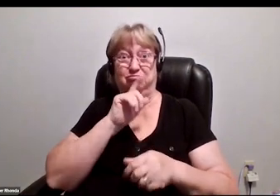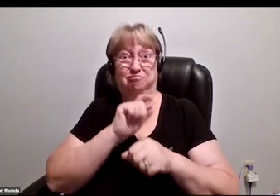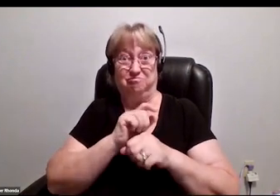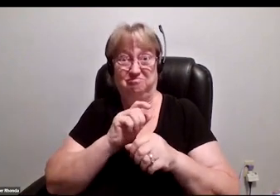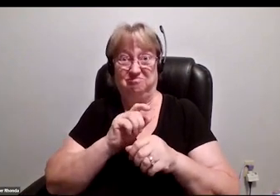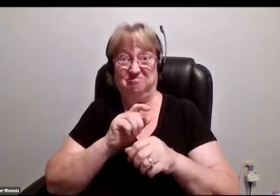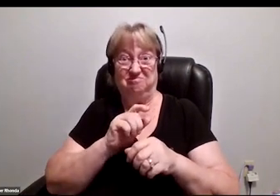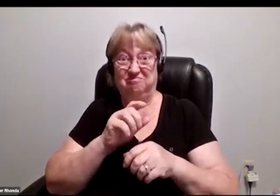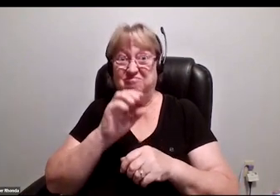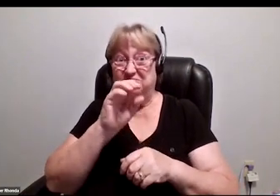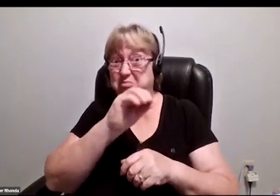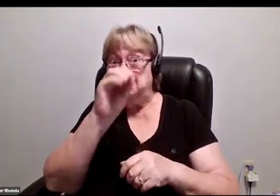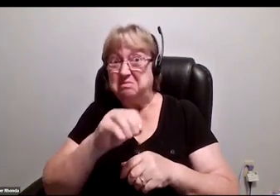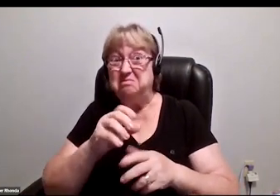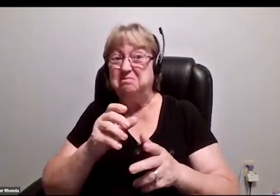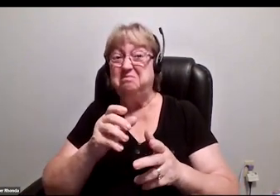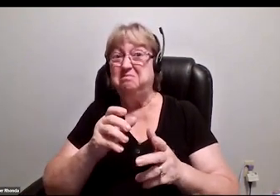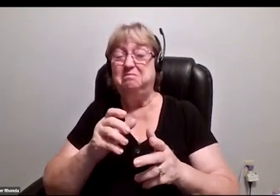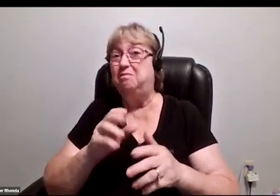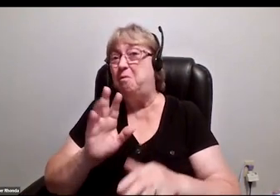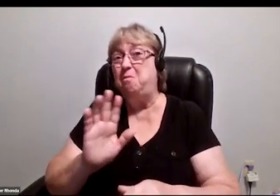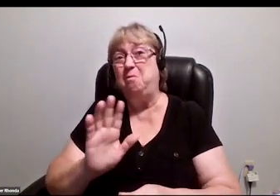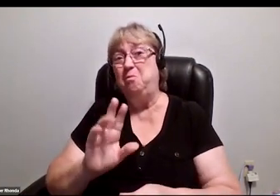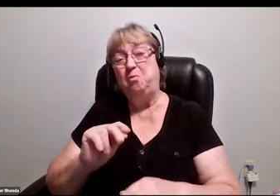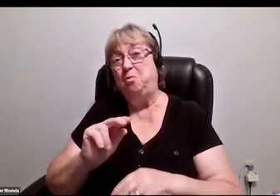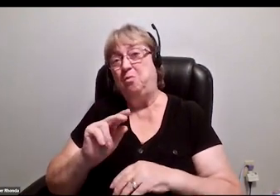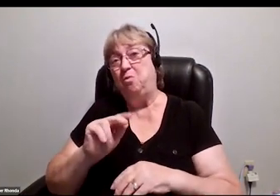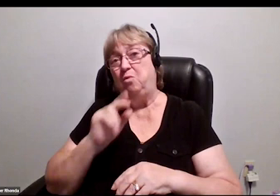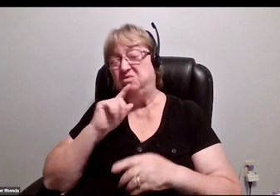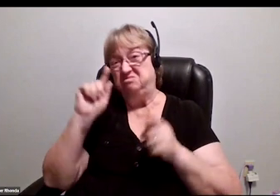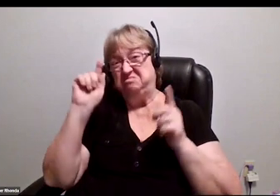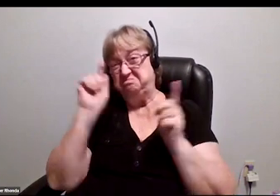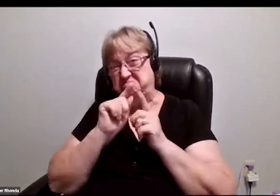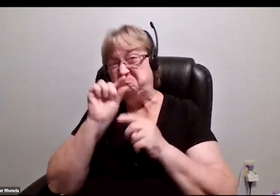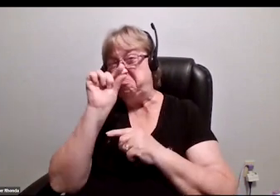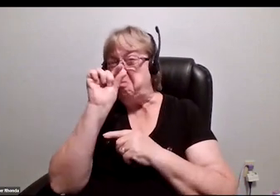That's very small. A few of the reasons that they suggest, and a couple of reasons